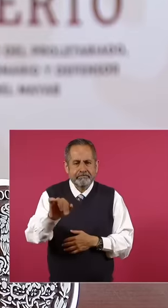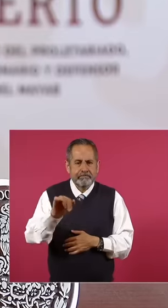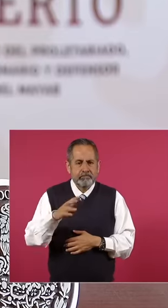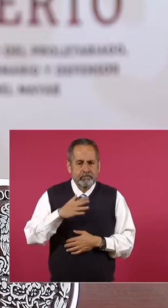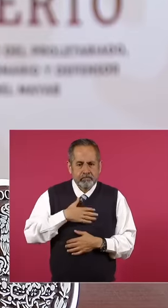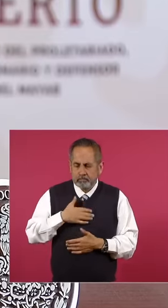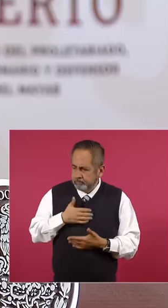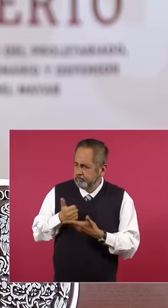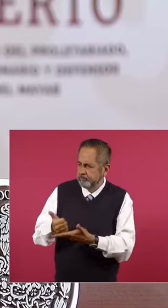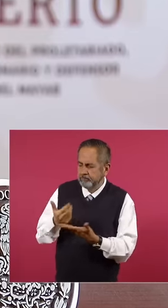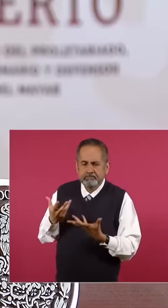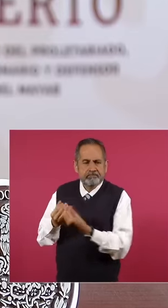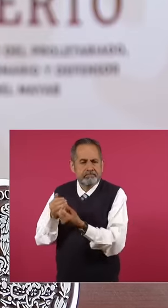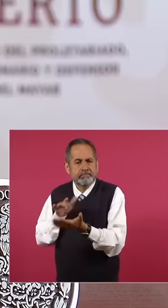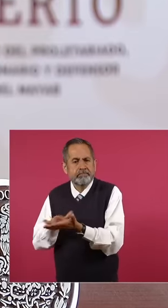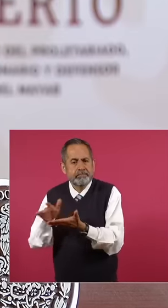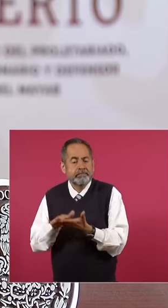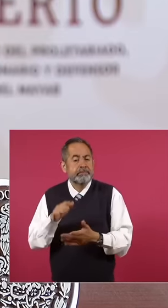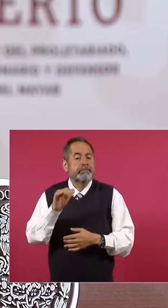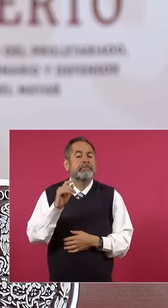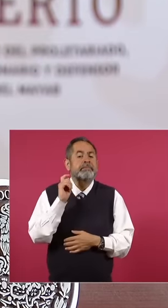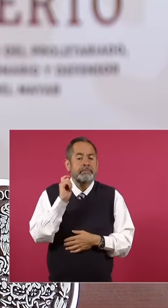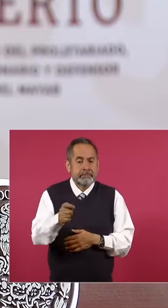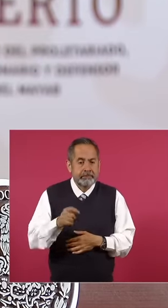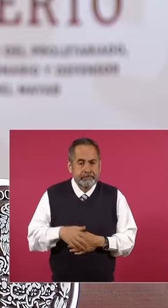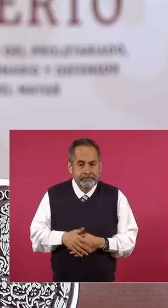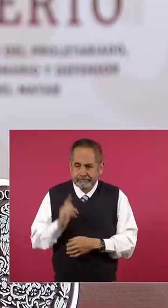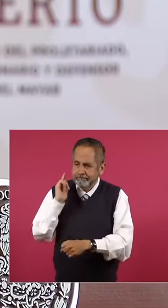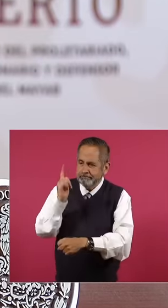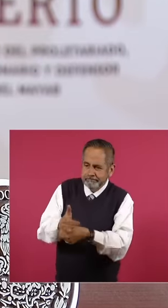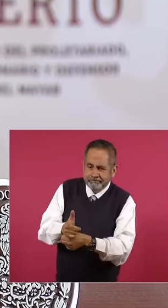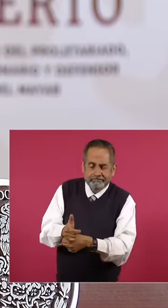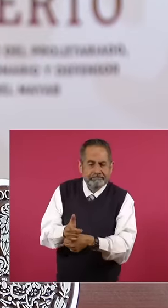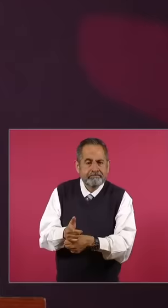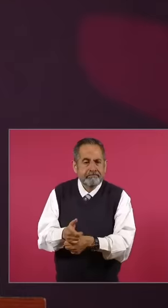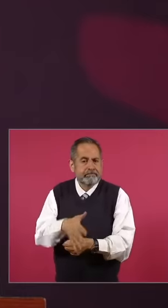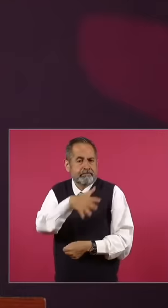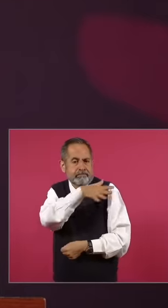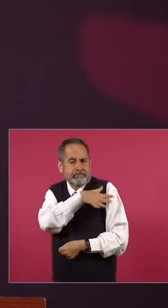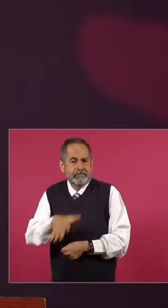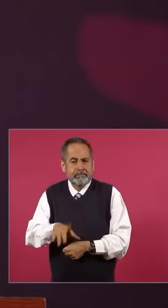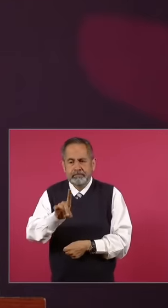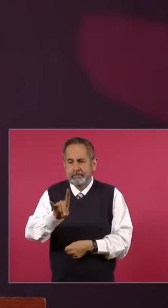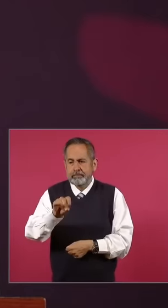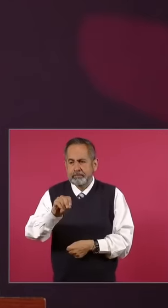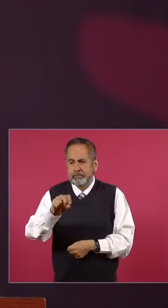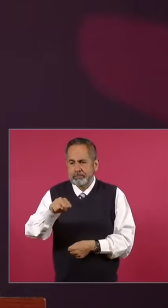cooperated which is to finally identify the body of General José María Dionisio Melo he was a